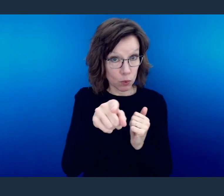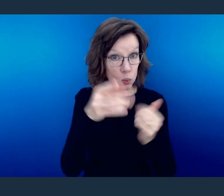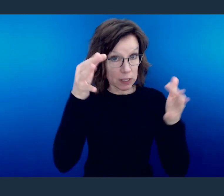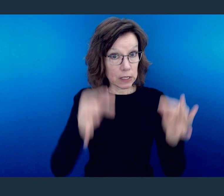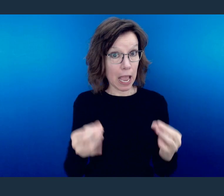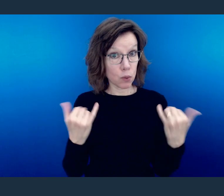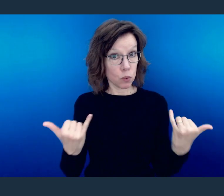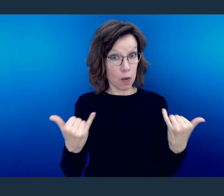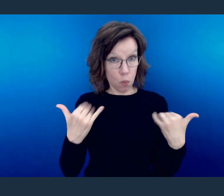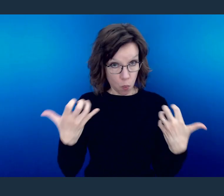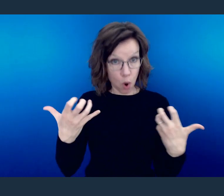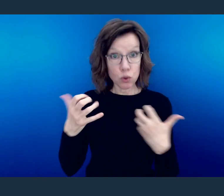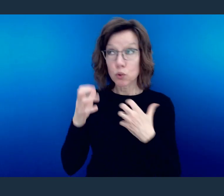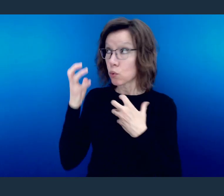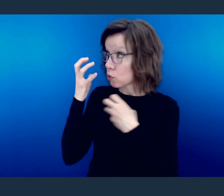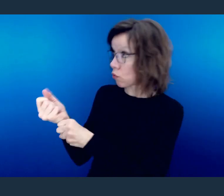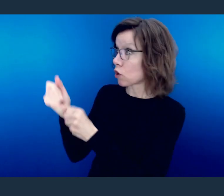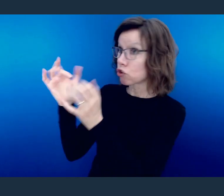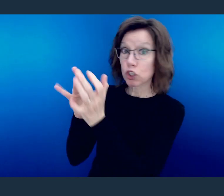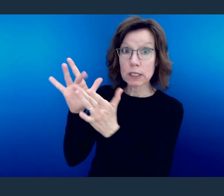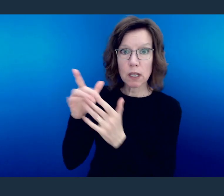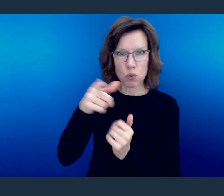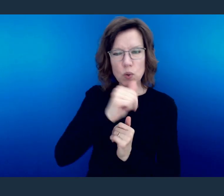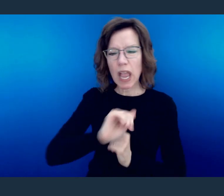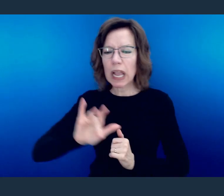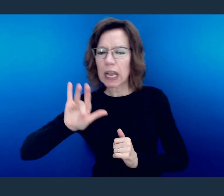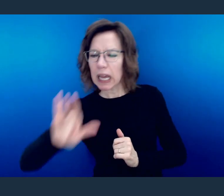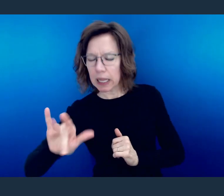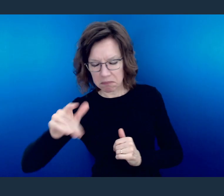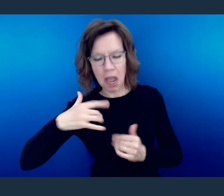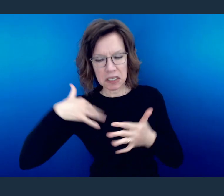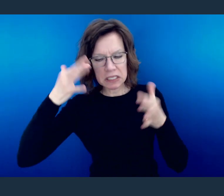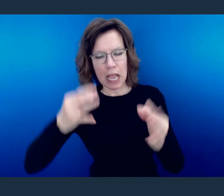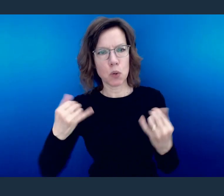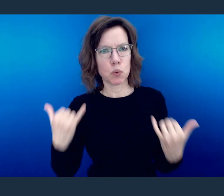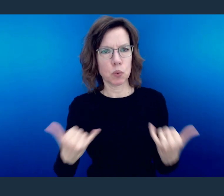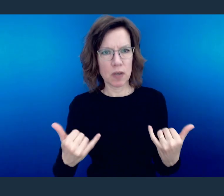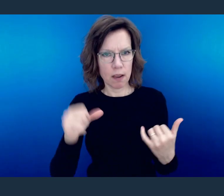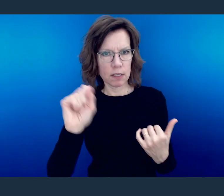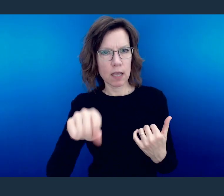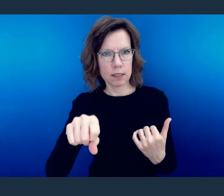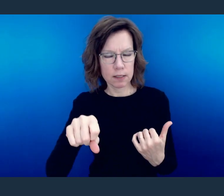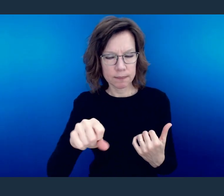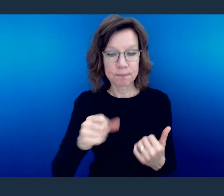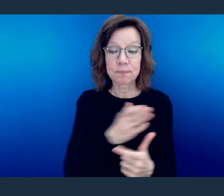today that's a decision you want to make. And maybe you're here and you're saying, I've decided to follow Jesus but I haven't been